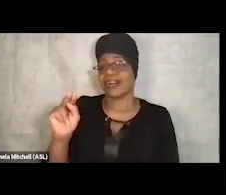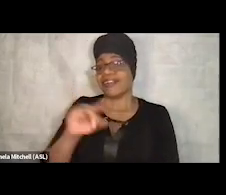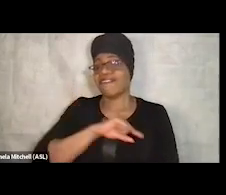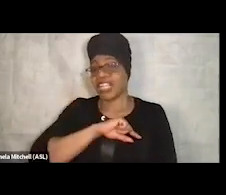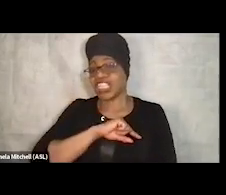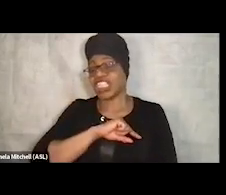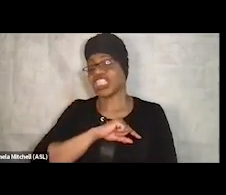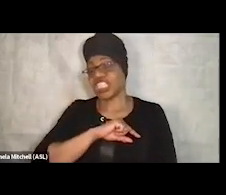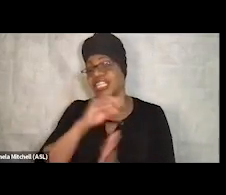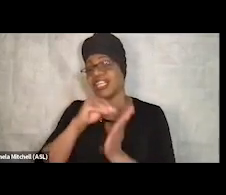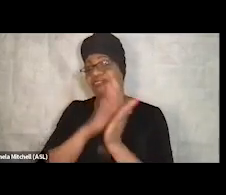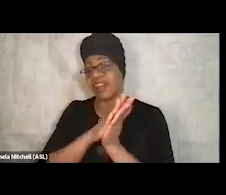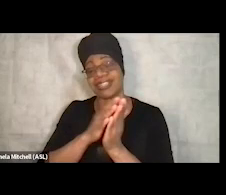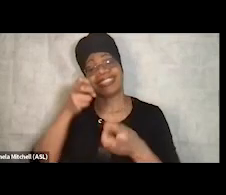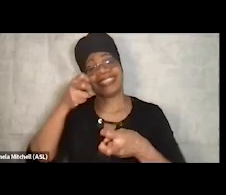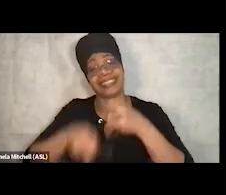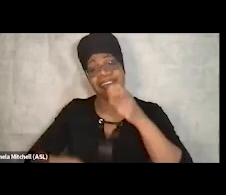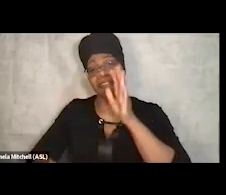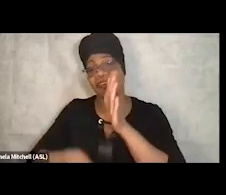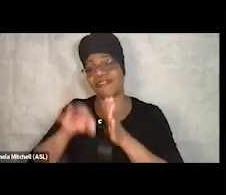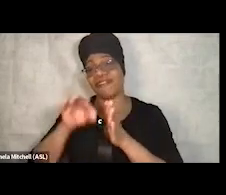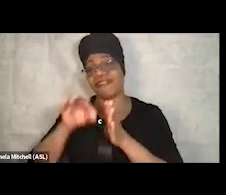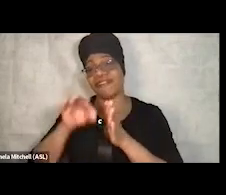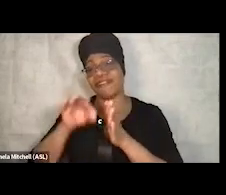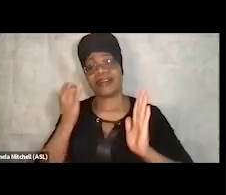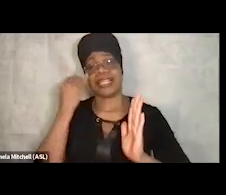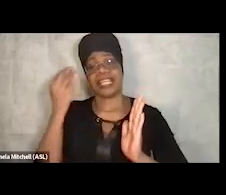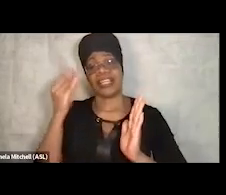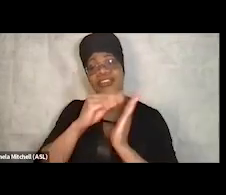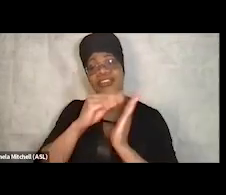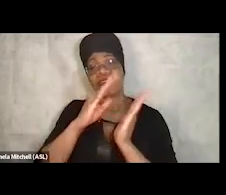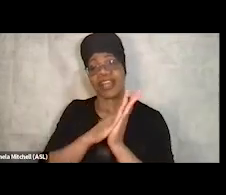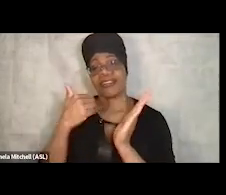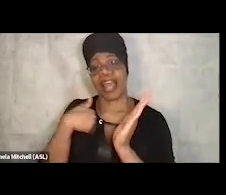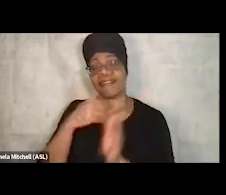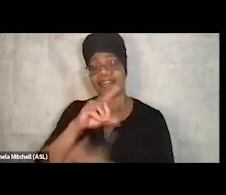if you've had an eviction on your record. So can we get that removed, as well as expungement.